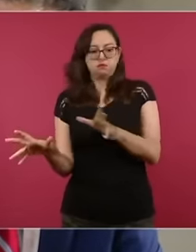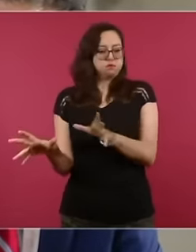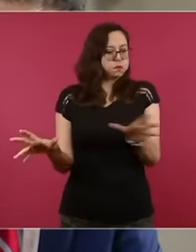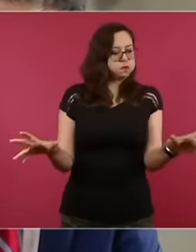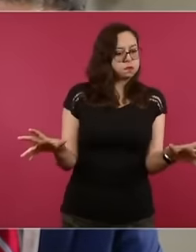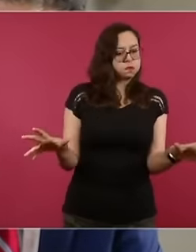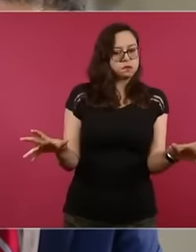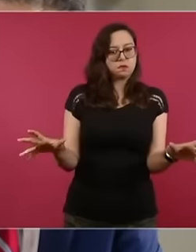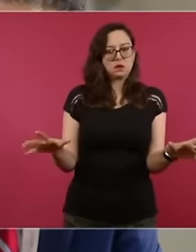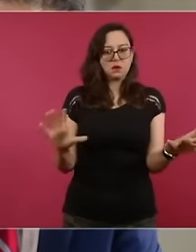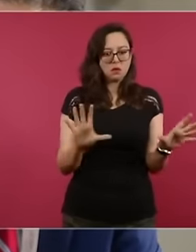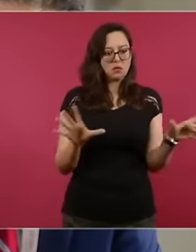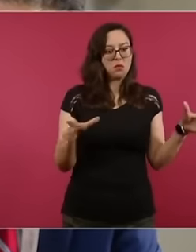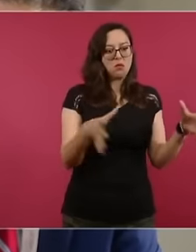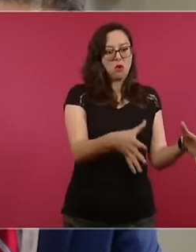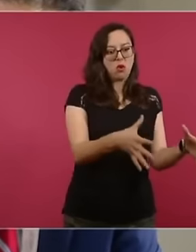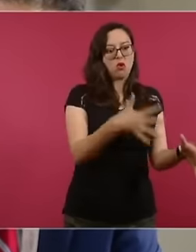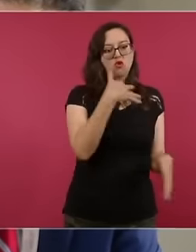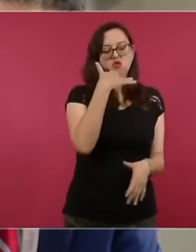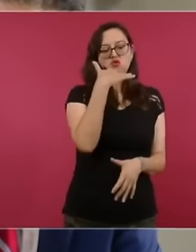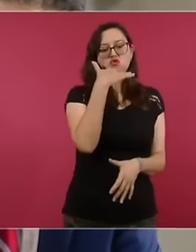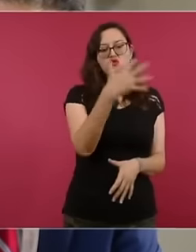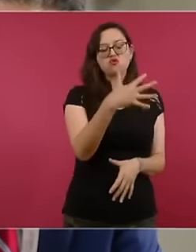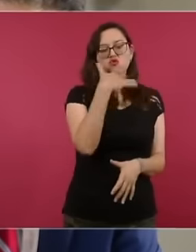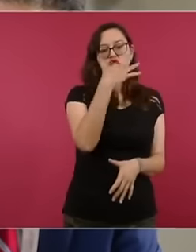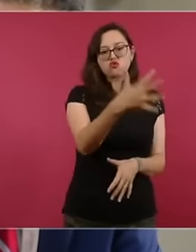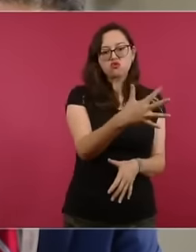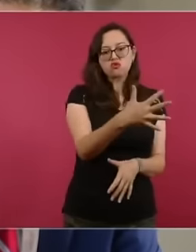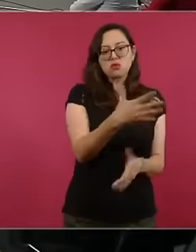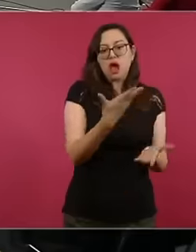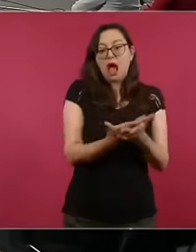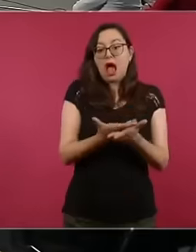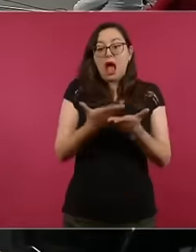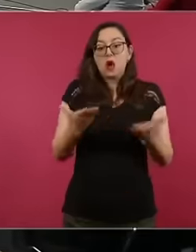corrupt conservative bloc now in electoral times. Well, it is not necessary to call the parties